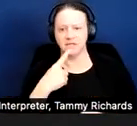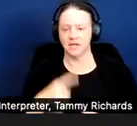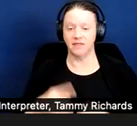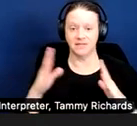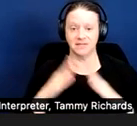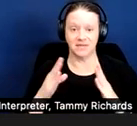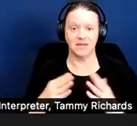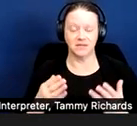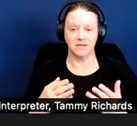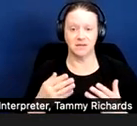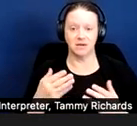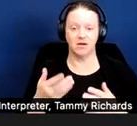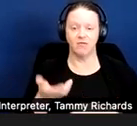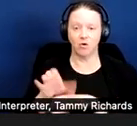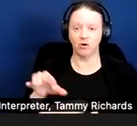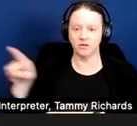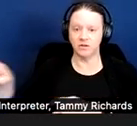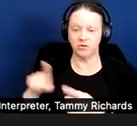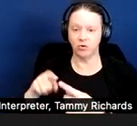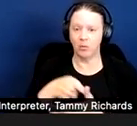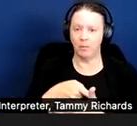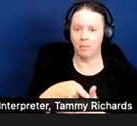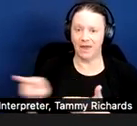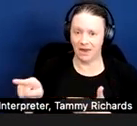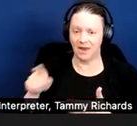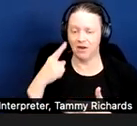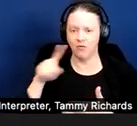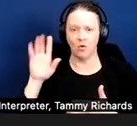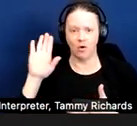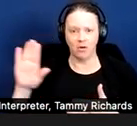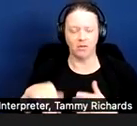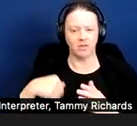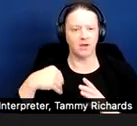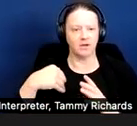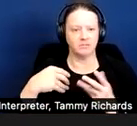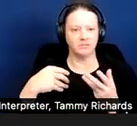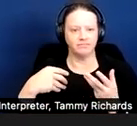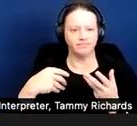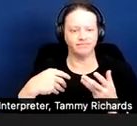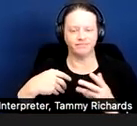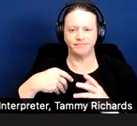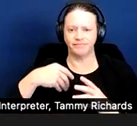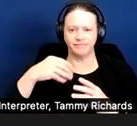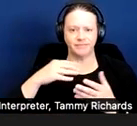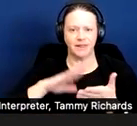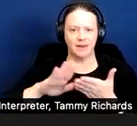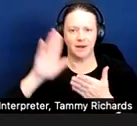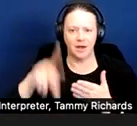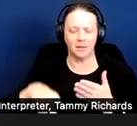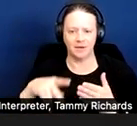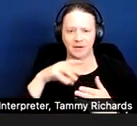burden did not deny the tenant use of his home or prohibit him from living there.